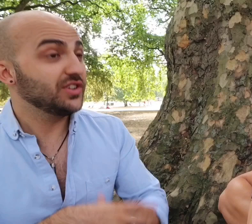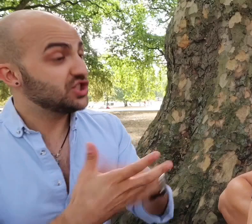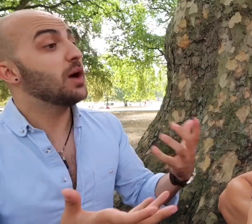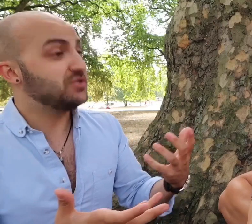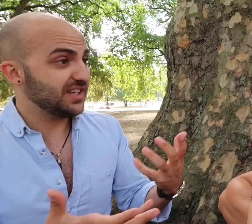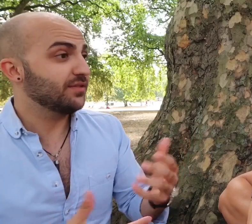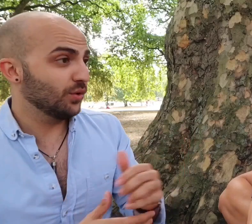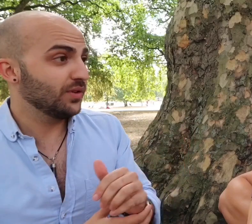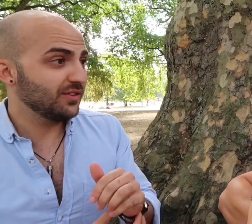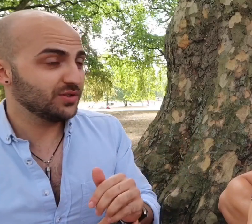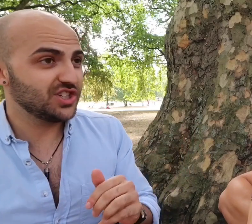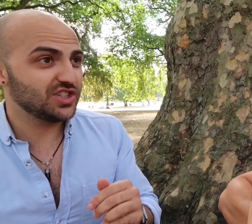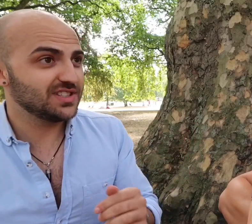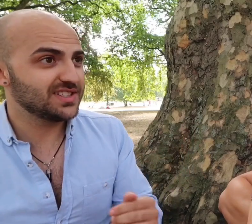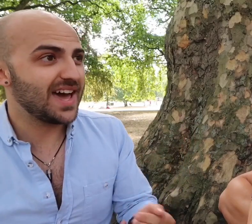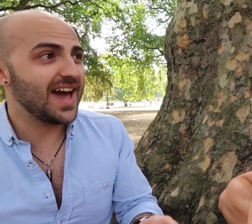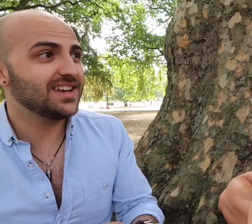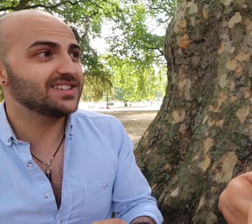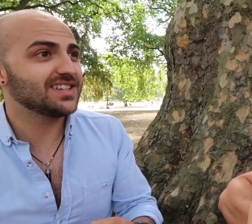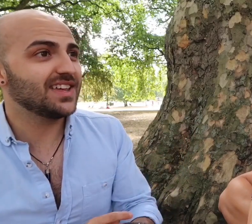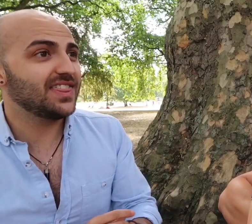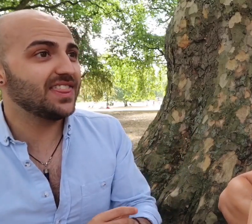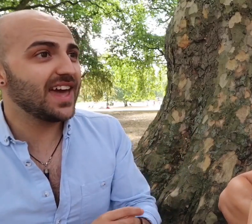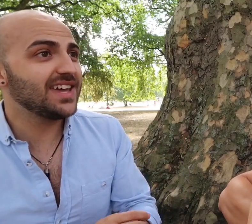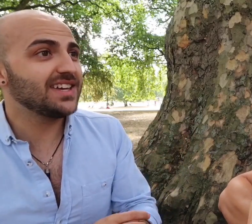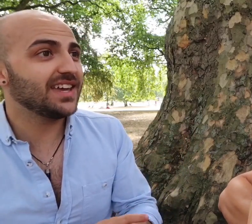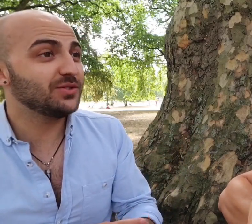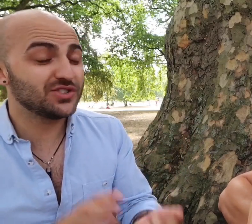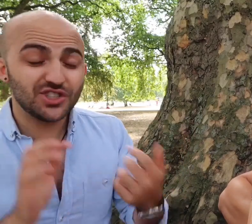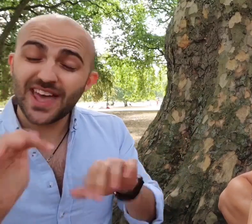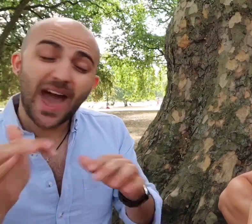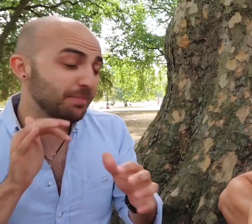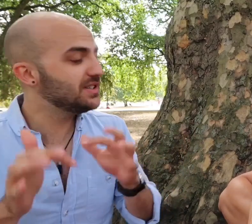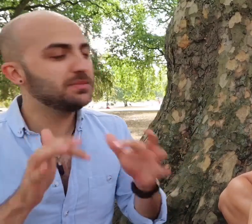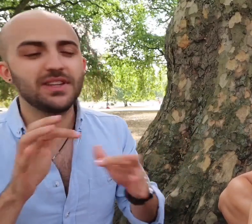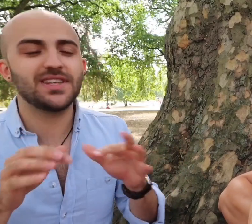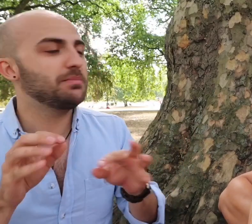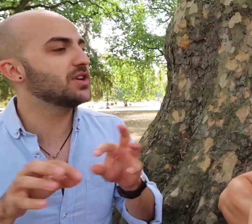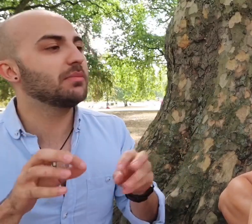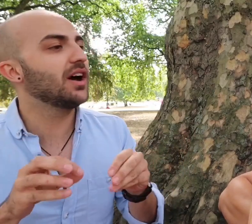interpreting for their audition and it just happened to be at the same time my